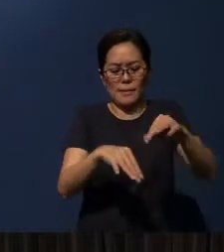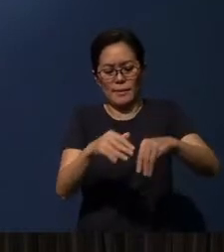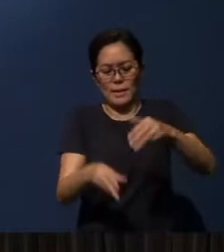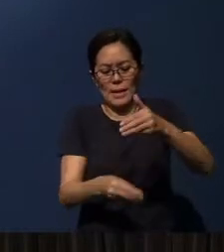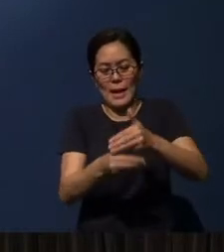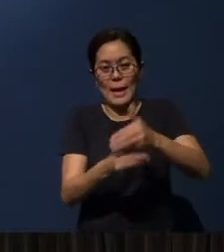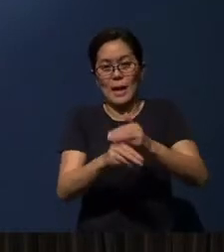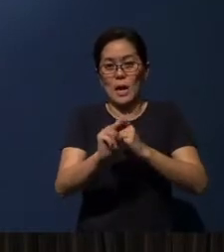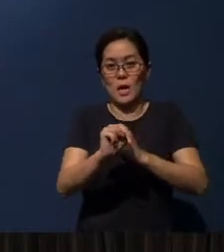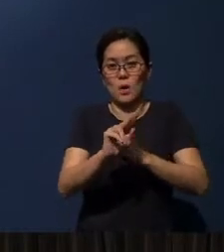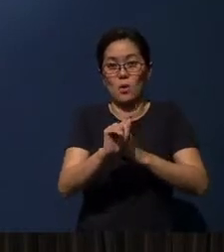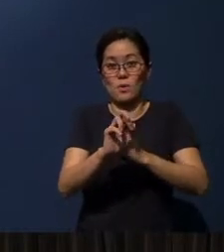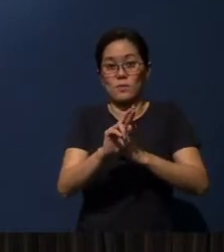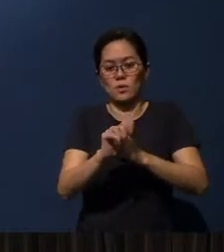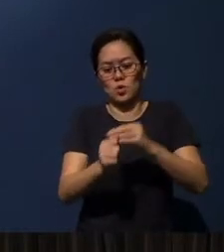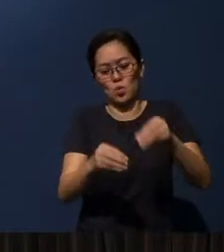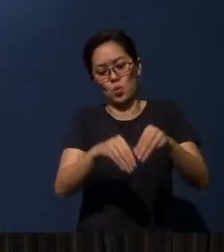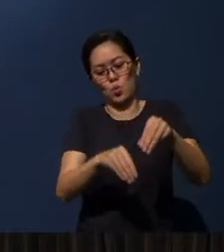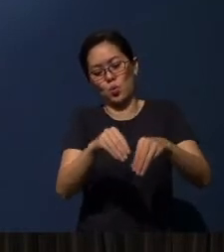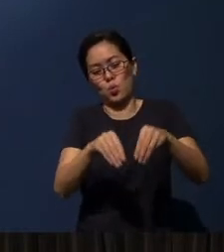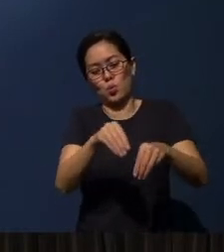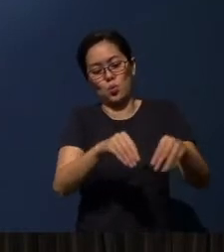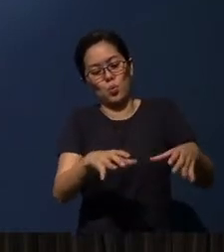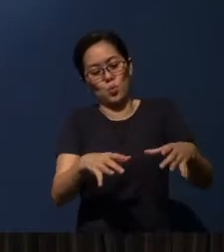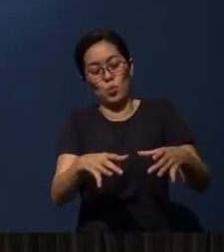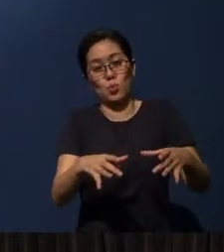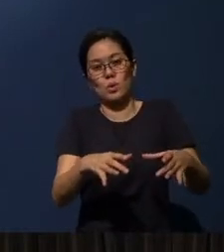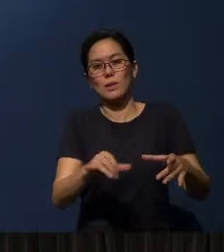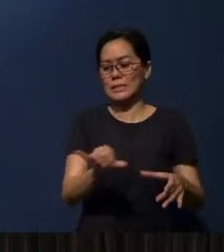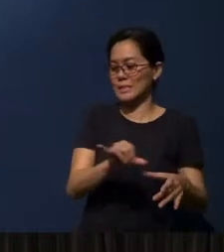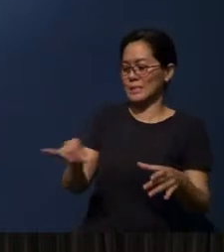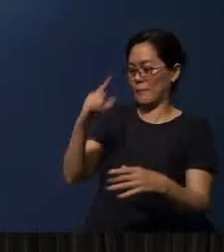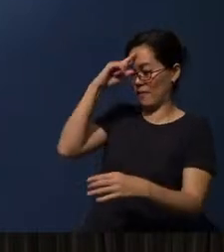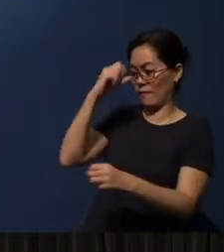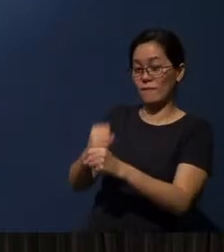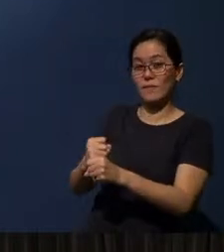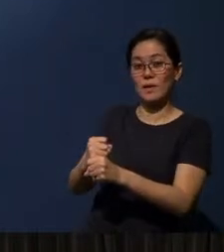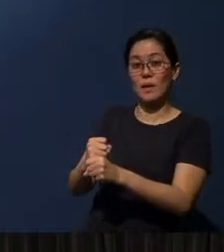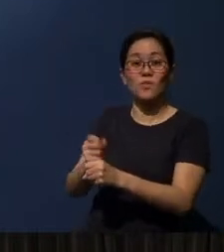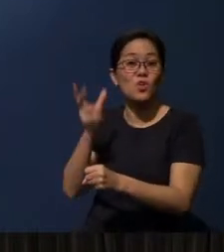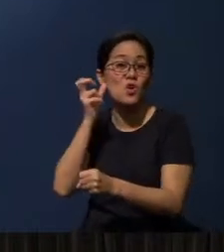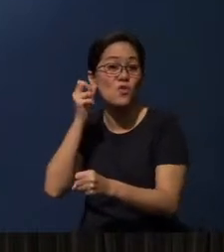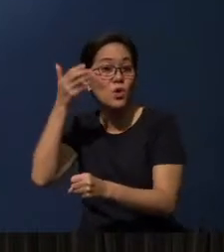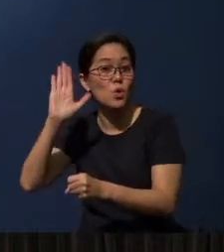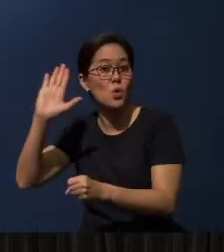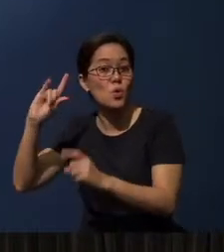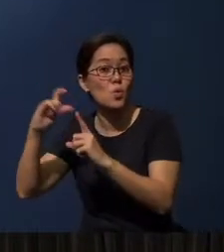I think, in the same way, when we talk about faith and talk about hearing the Word of God.